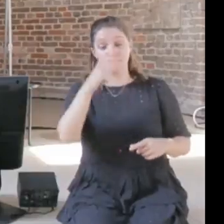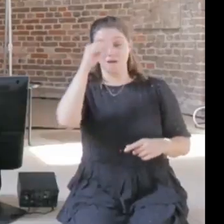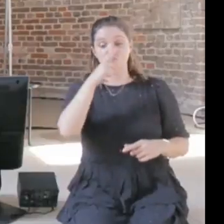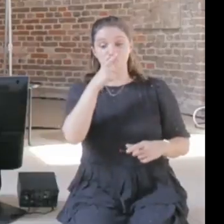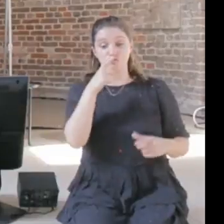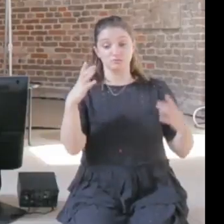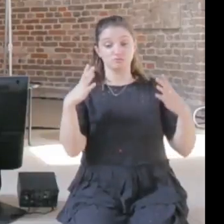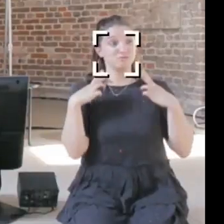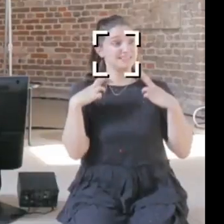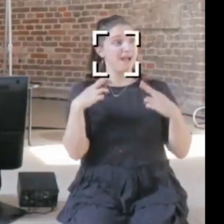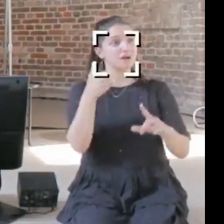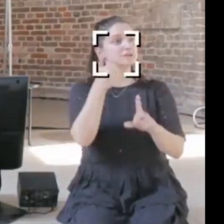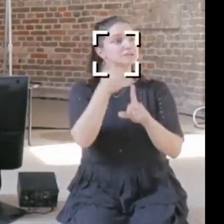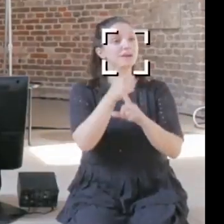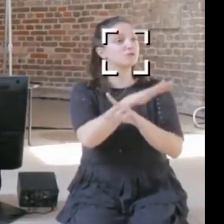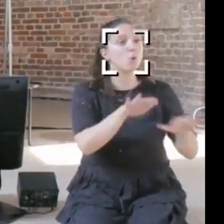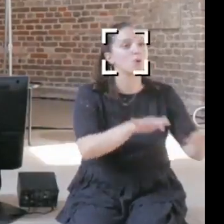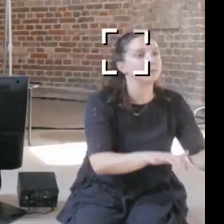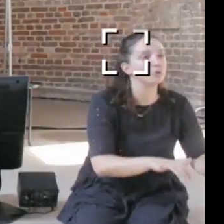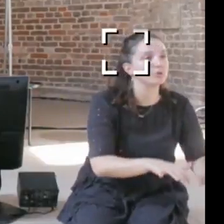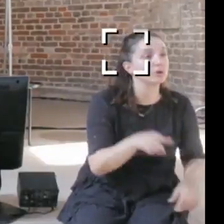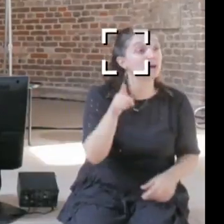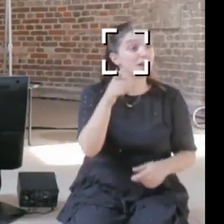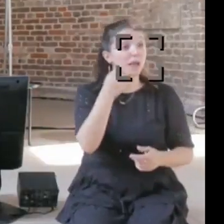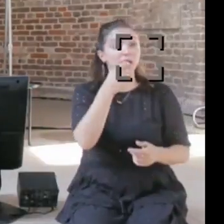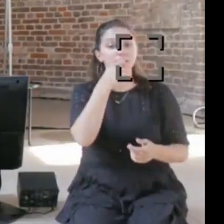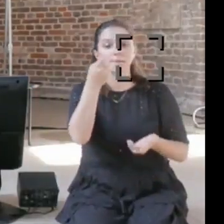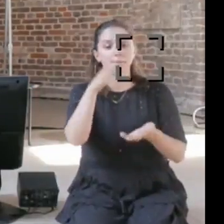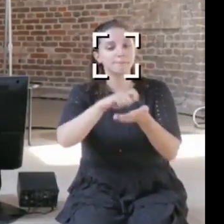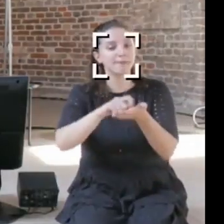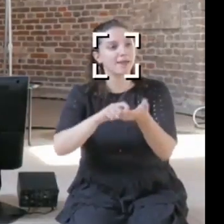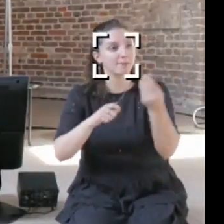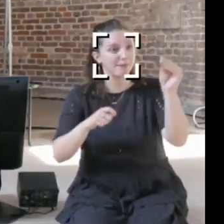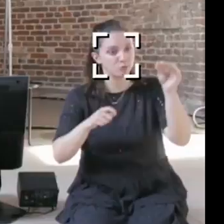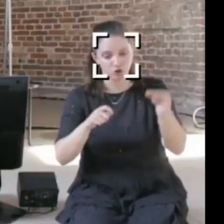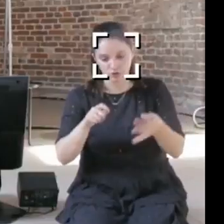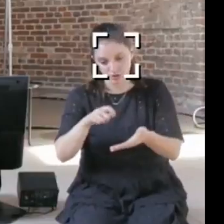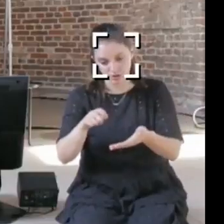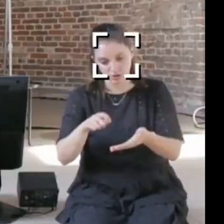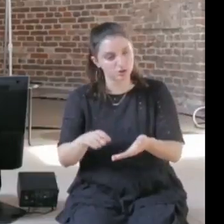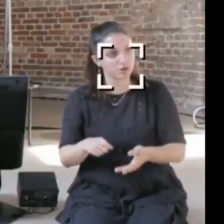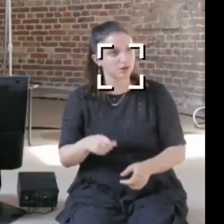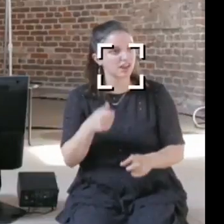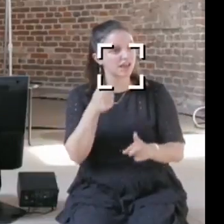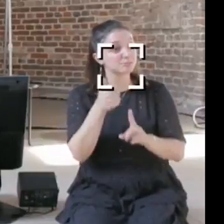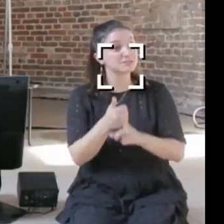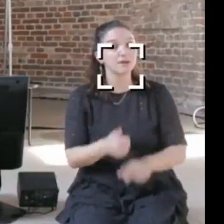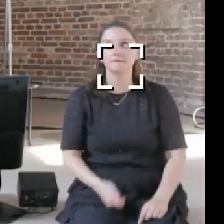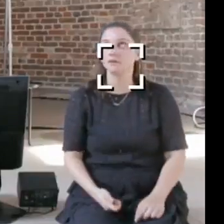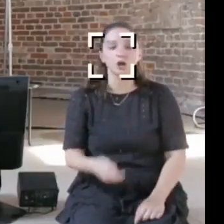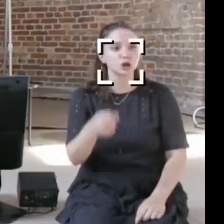pen, he didn't like electric lights, and he was judging things that had to do with Internet,